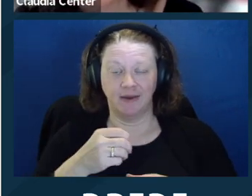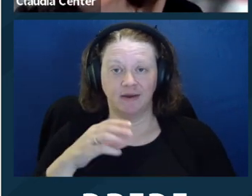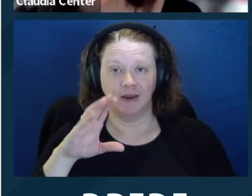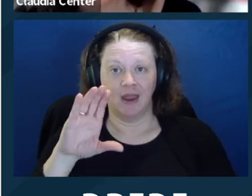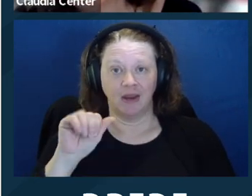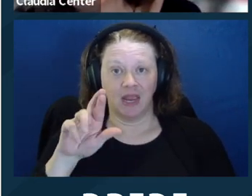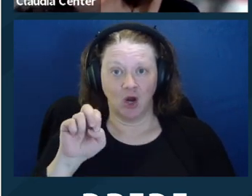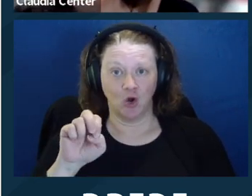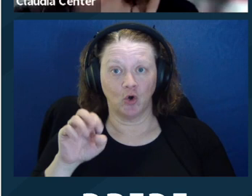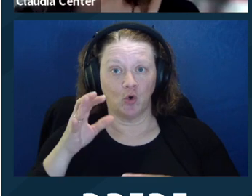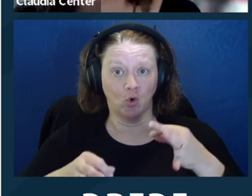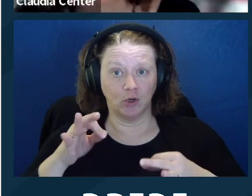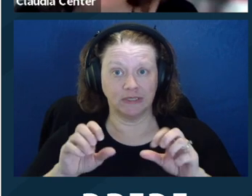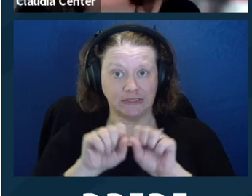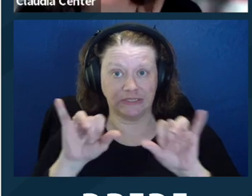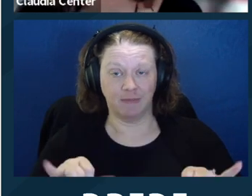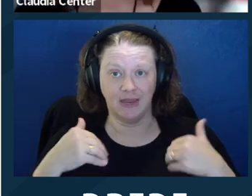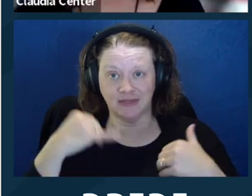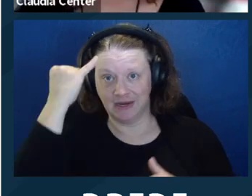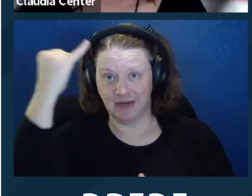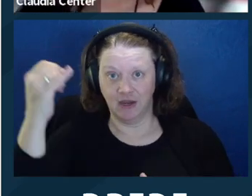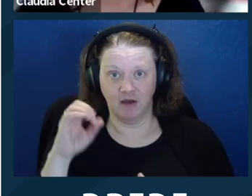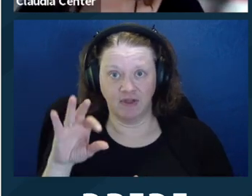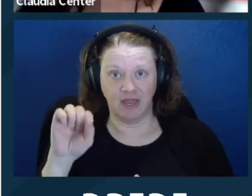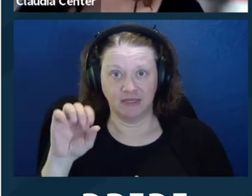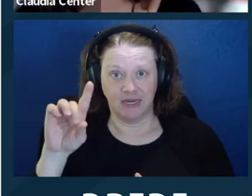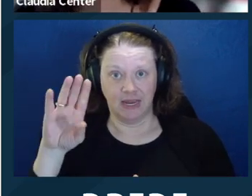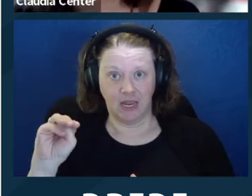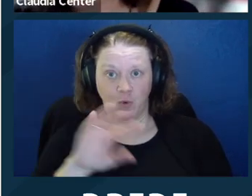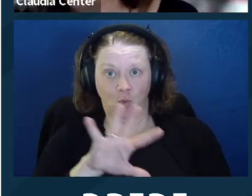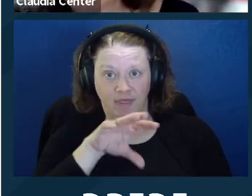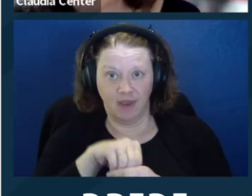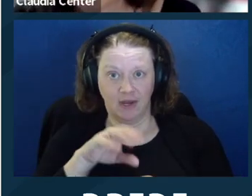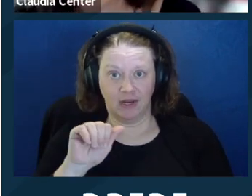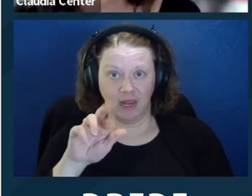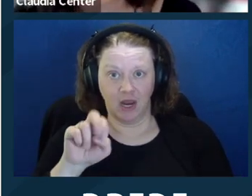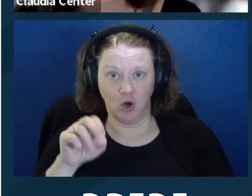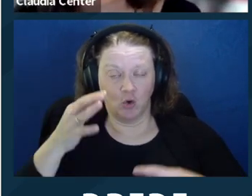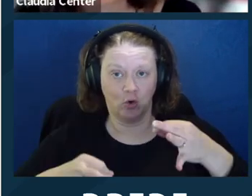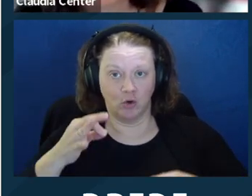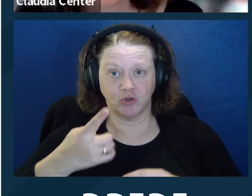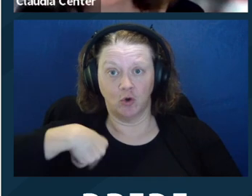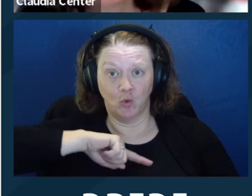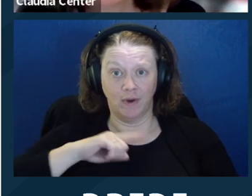and disability rights organizations. And the care court system has this idea of